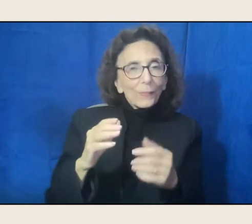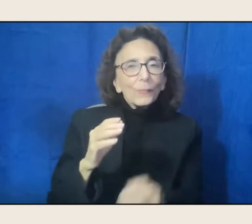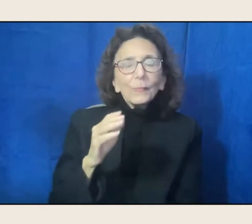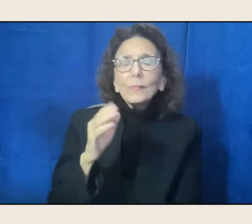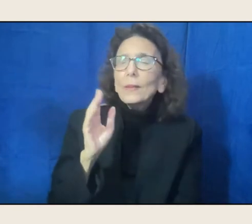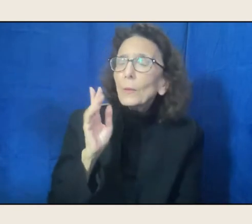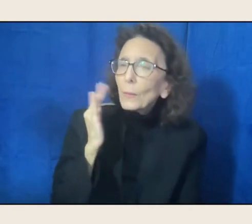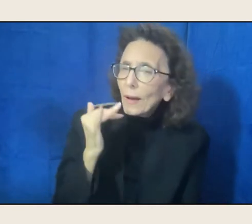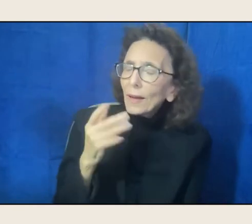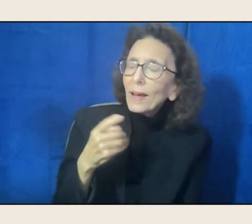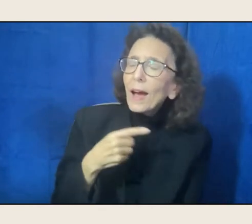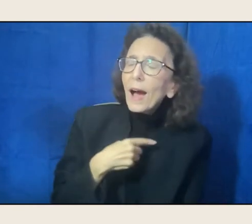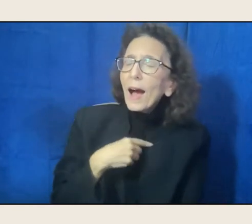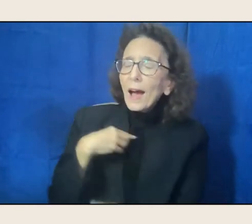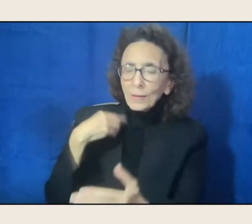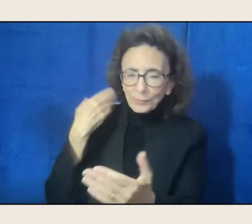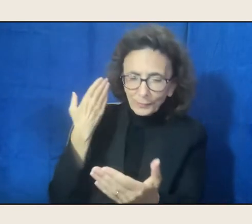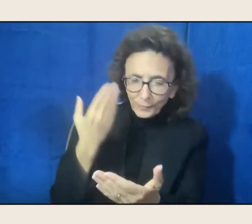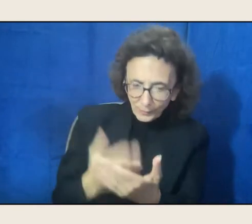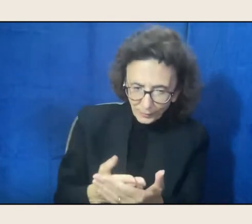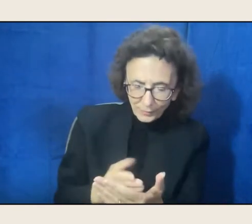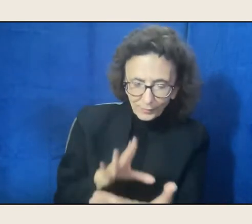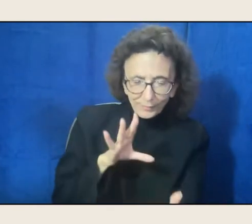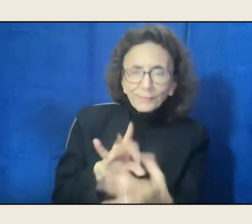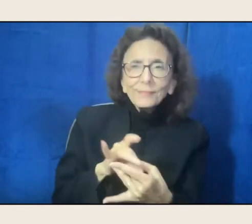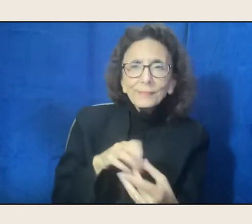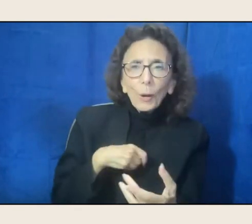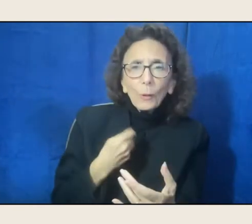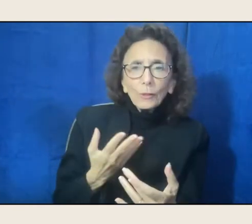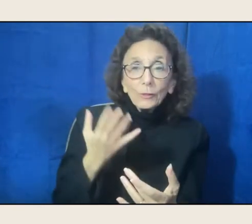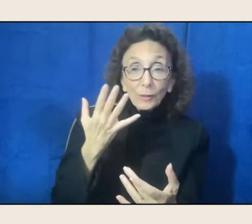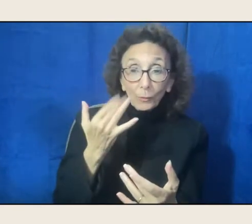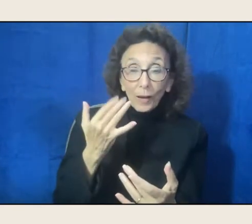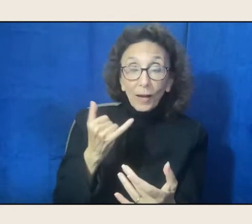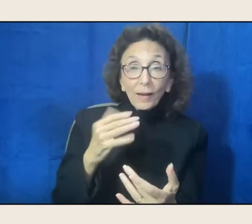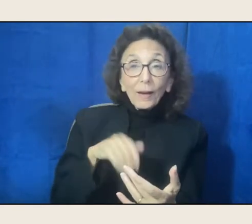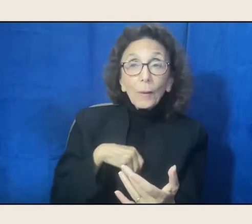because poetry itself, you can have this construction,